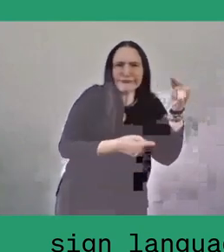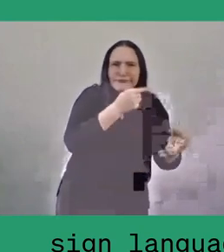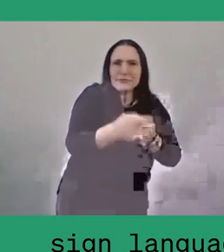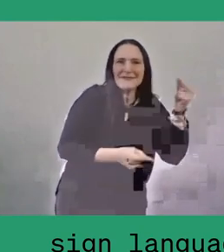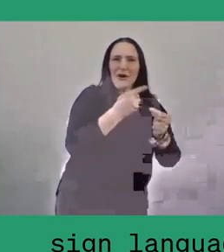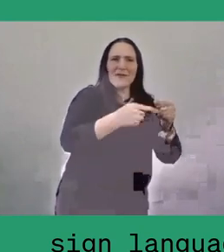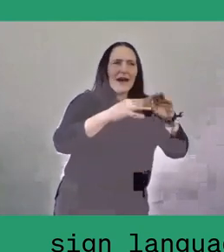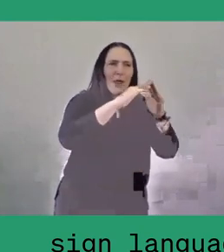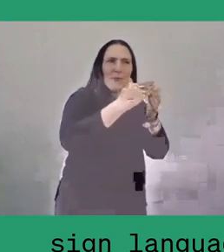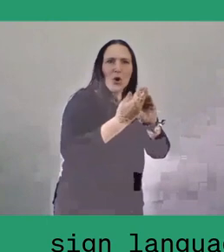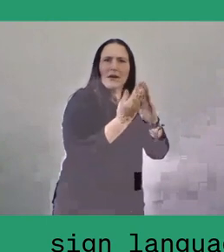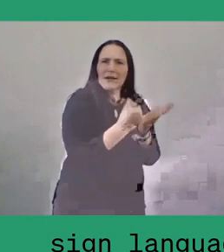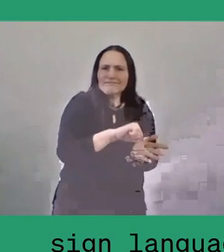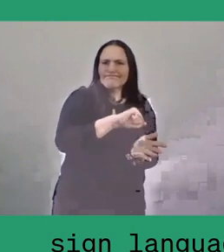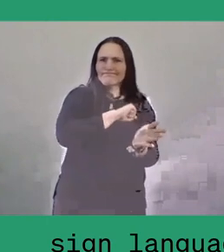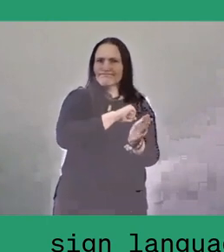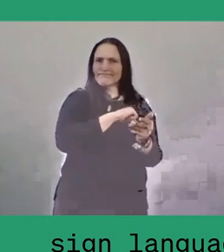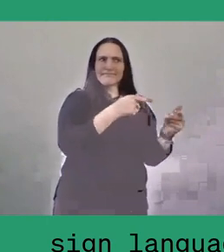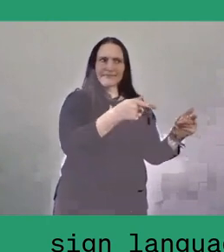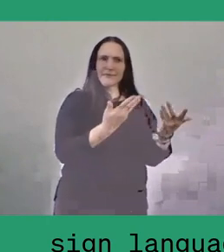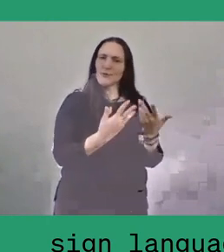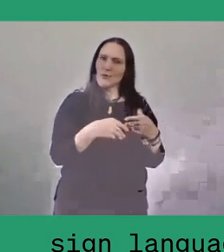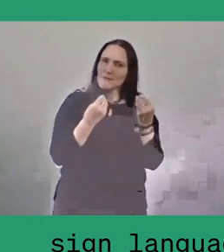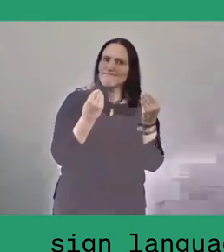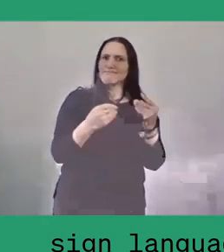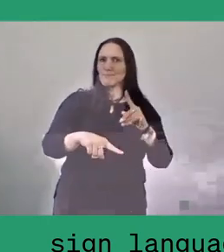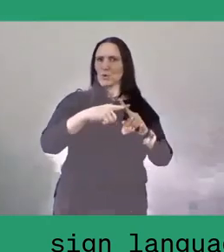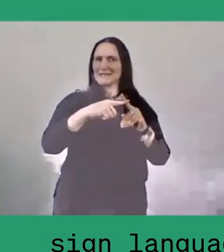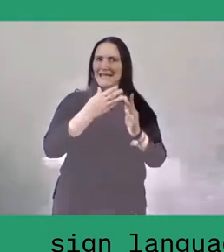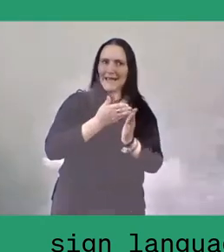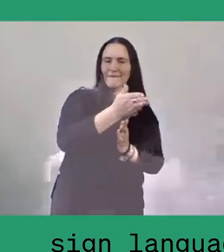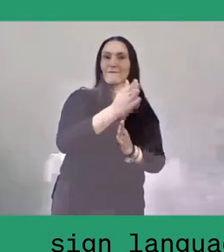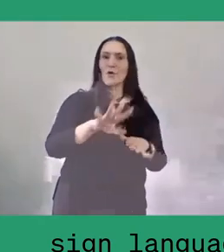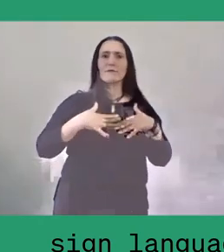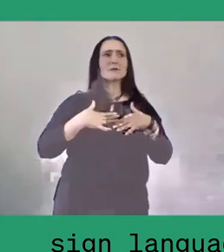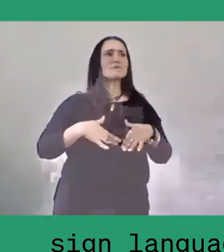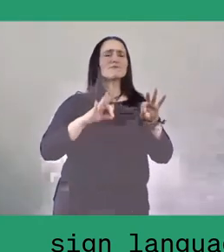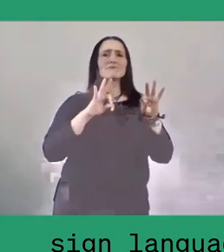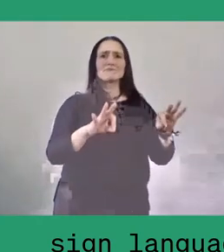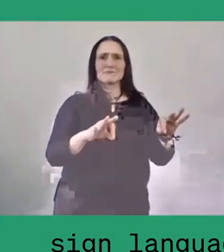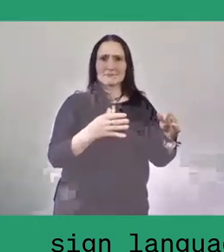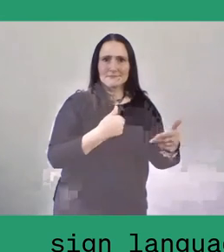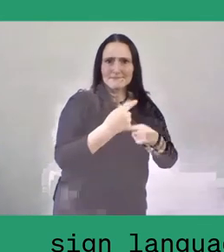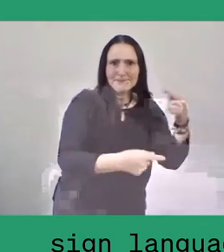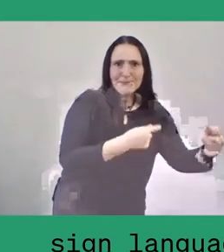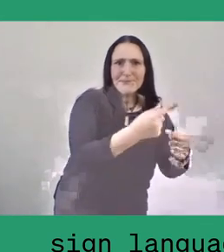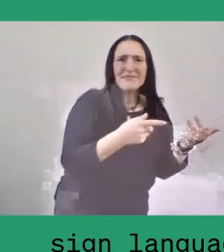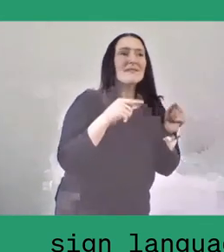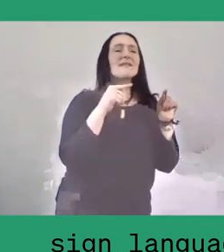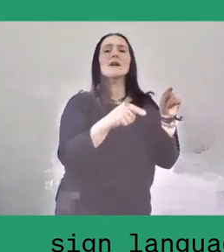for economic or social wellbeing. They organise who should do what